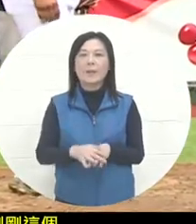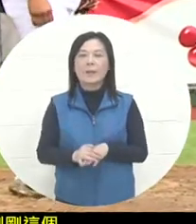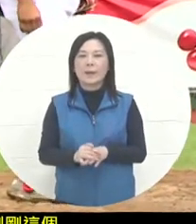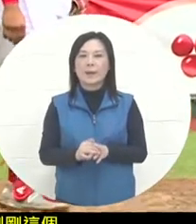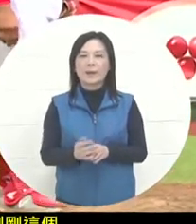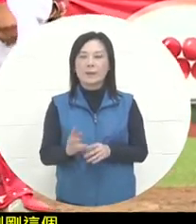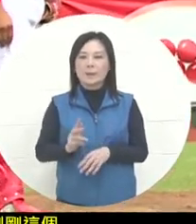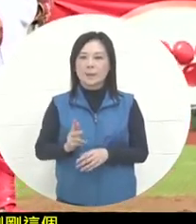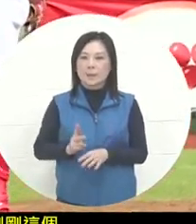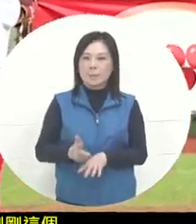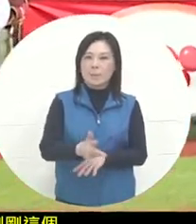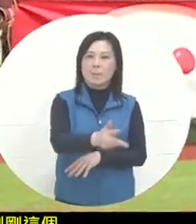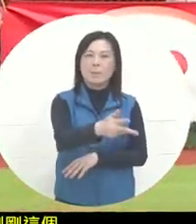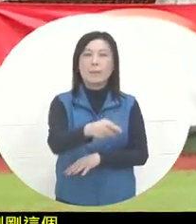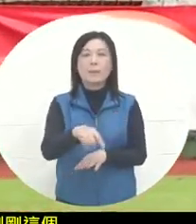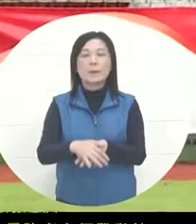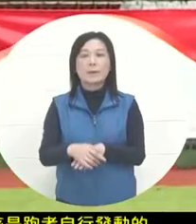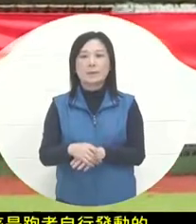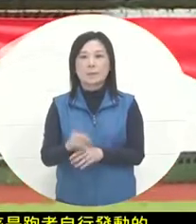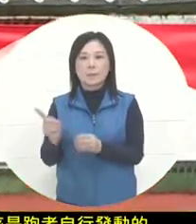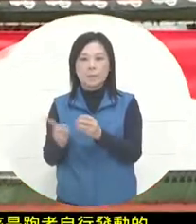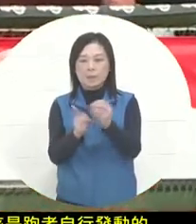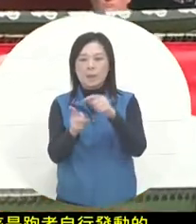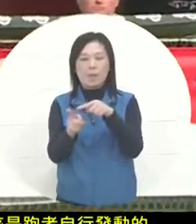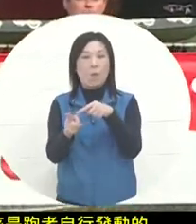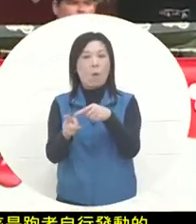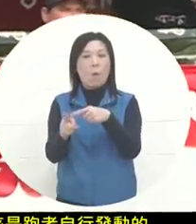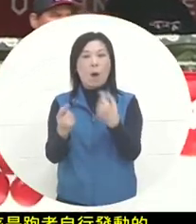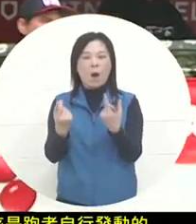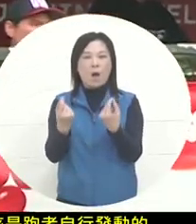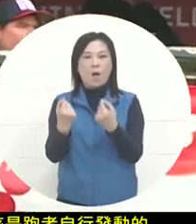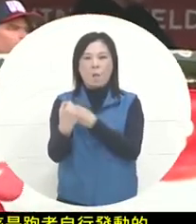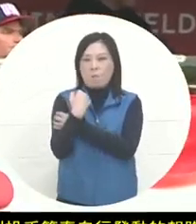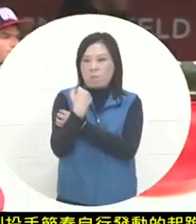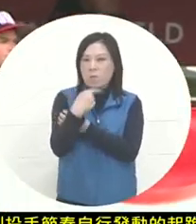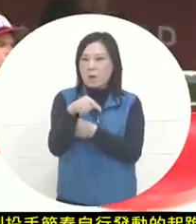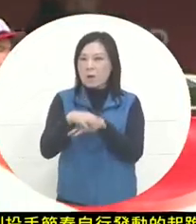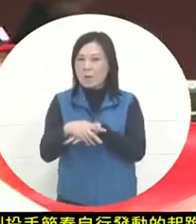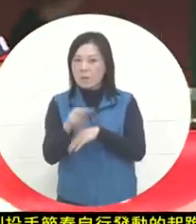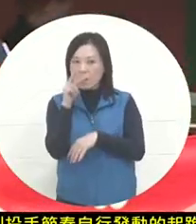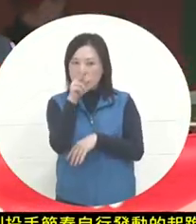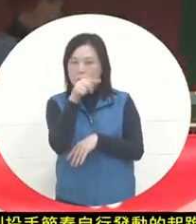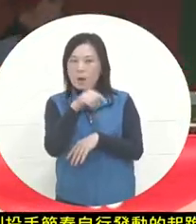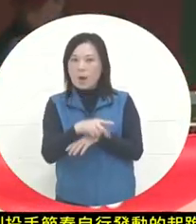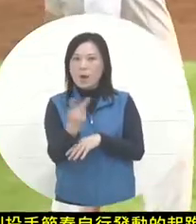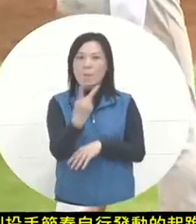the base. The batter was also very active. After watching a hit from two teammates,